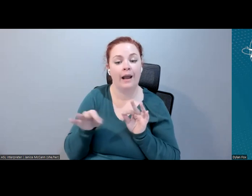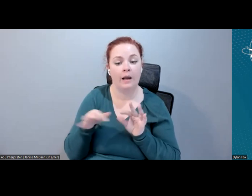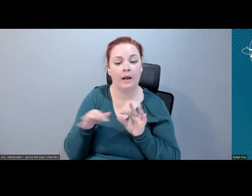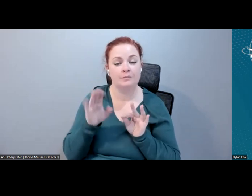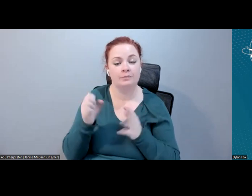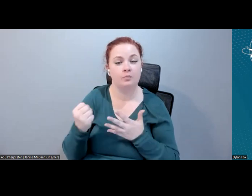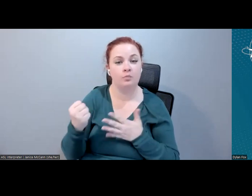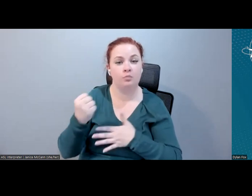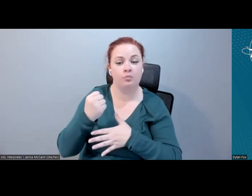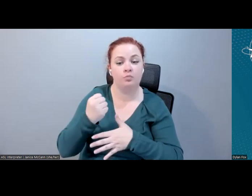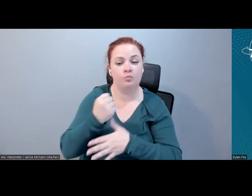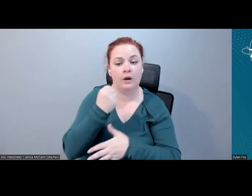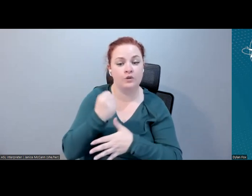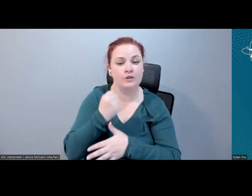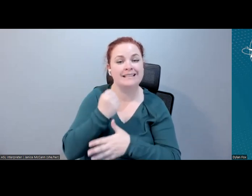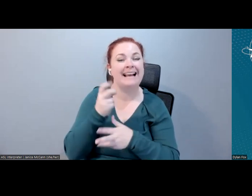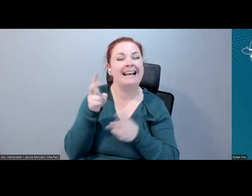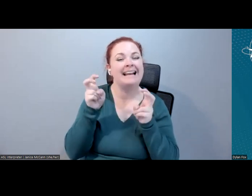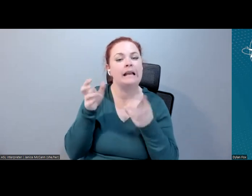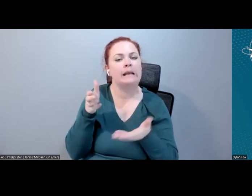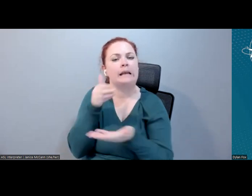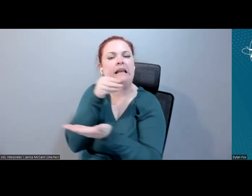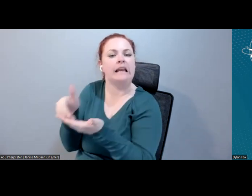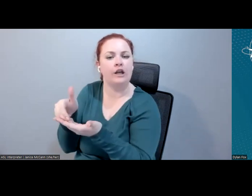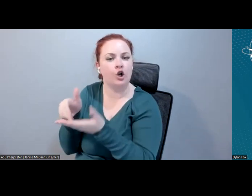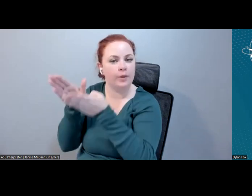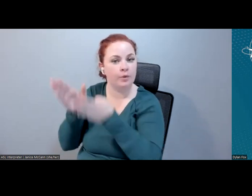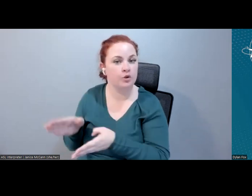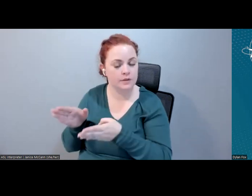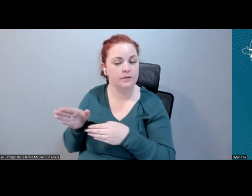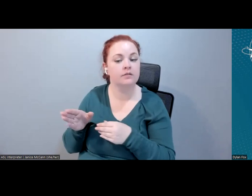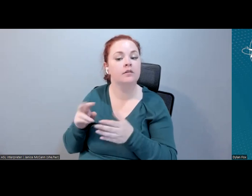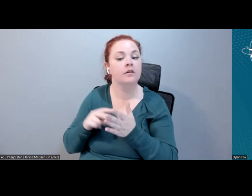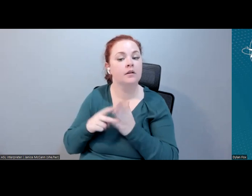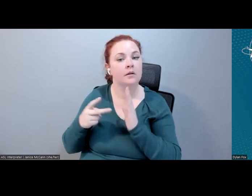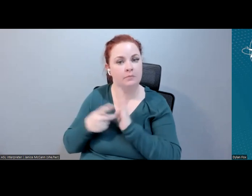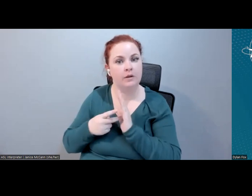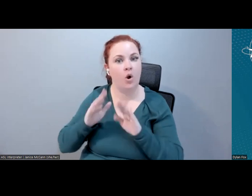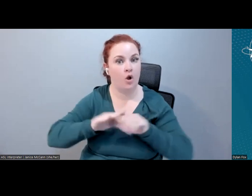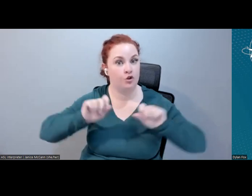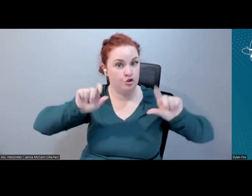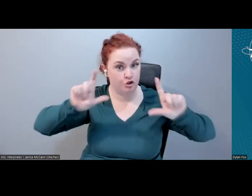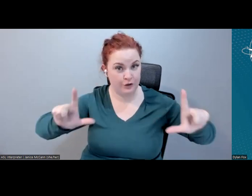being near the person that is speaking them? Should they prioritize being on screen, or should they prioritize being